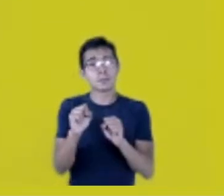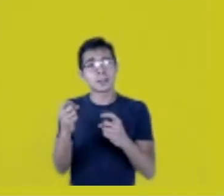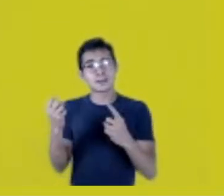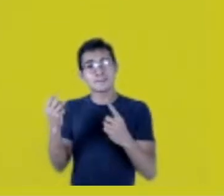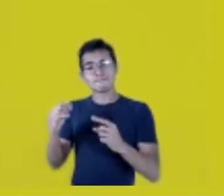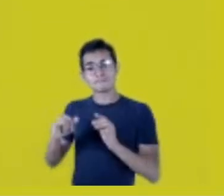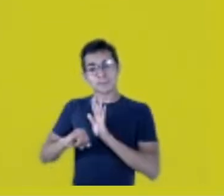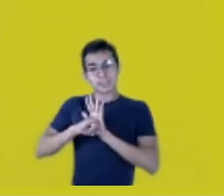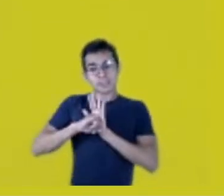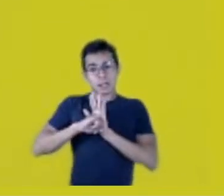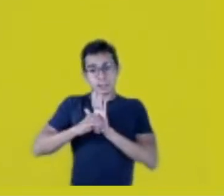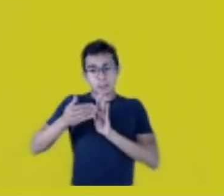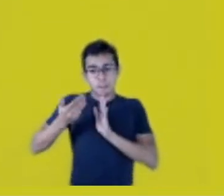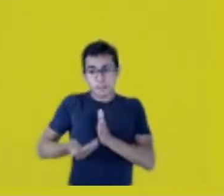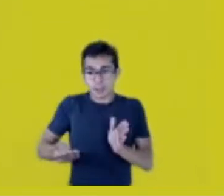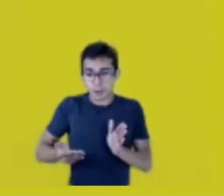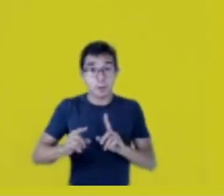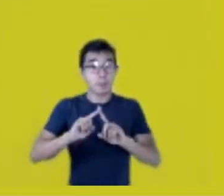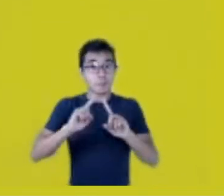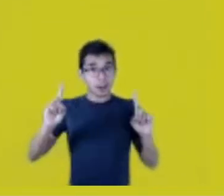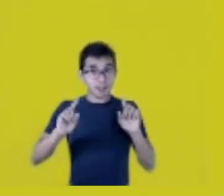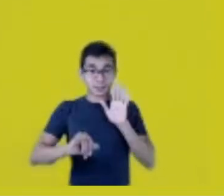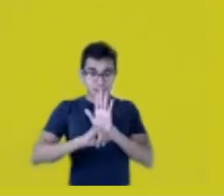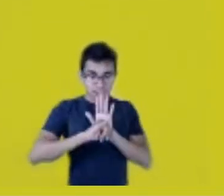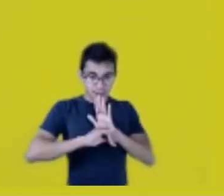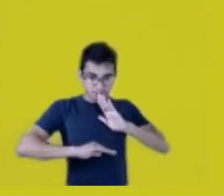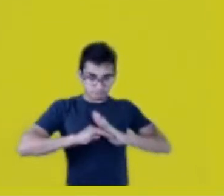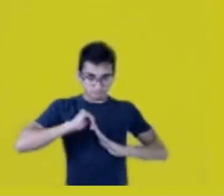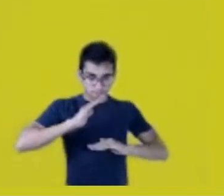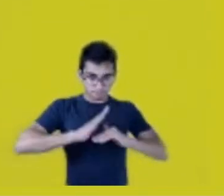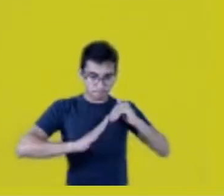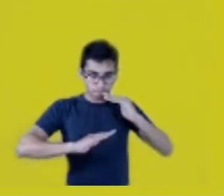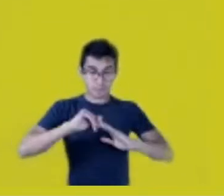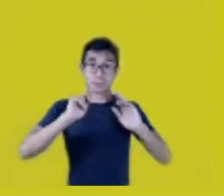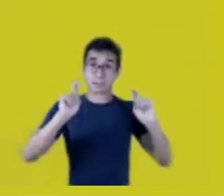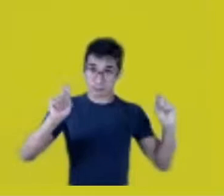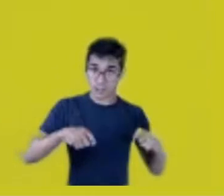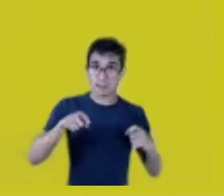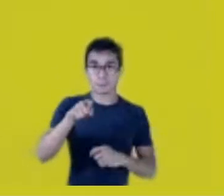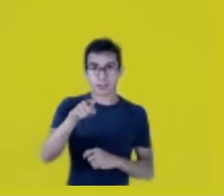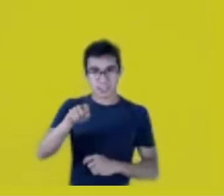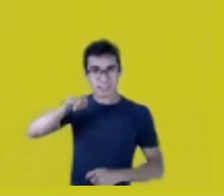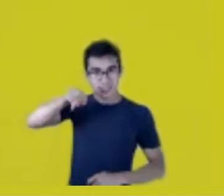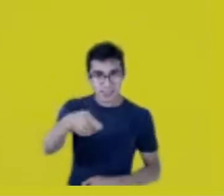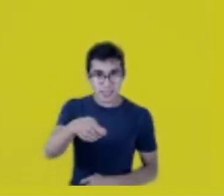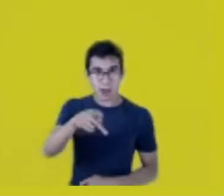but identity is something you build. If you are Kaingáng, you’ll be able to go back to your roots.